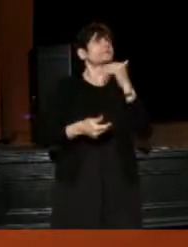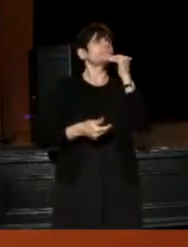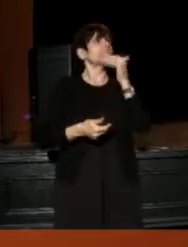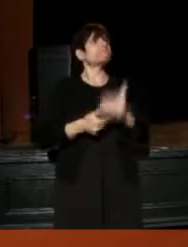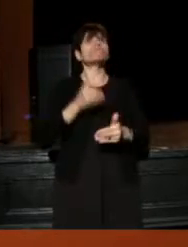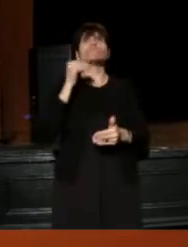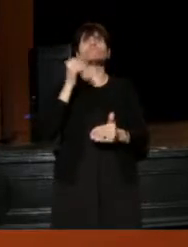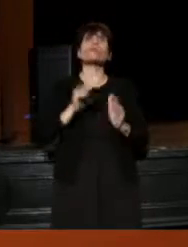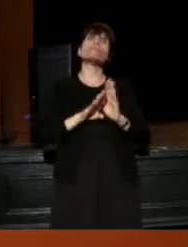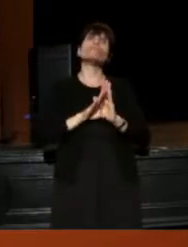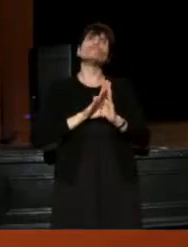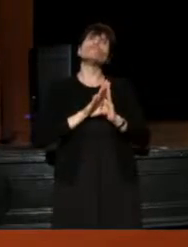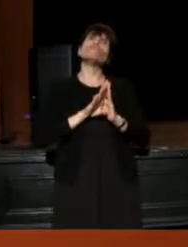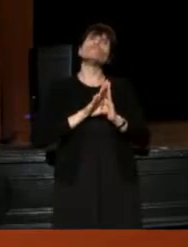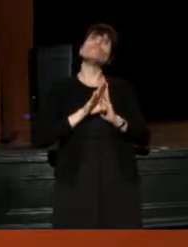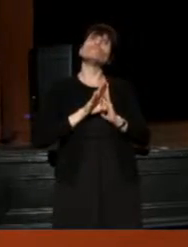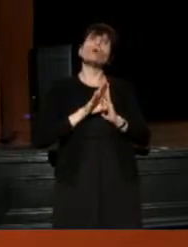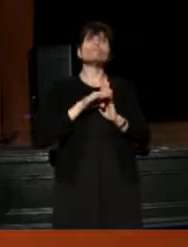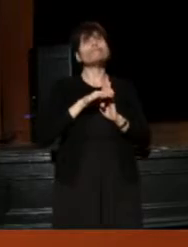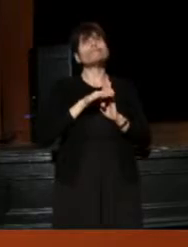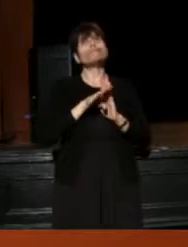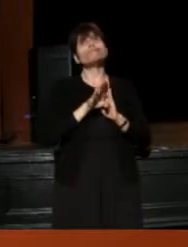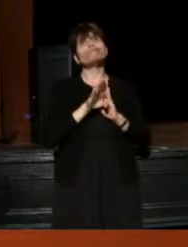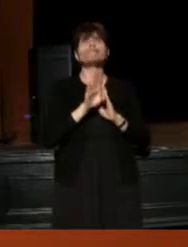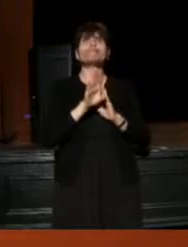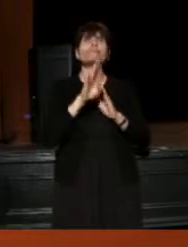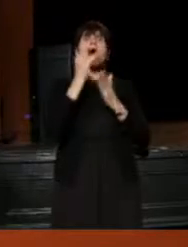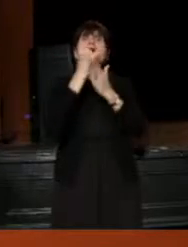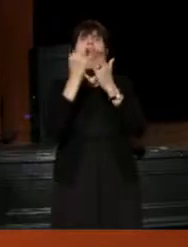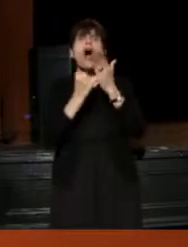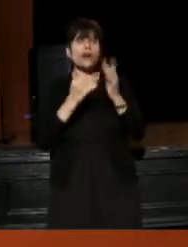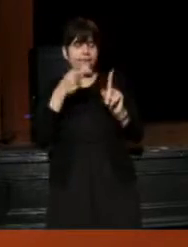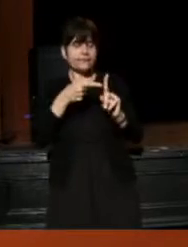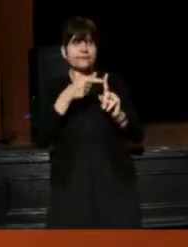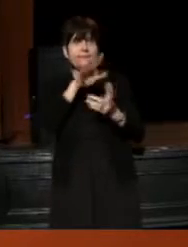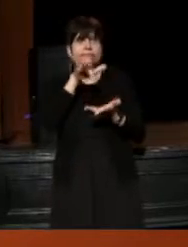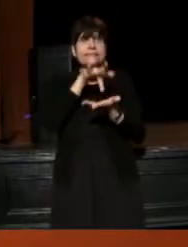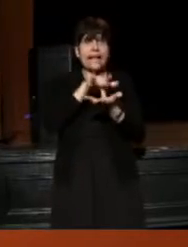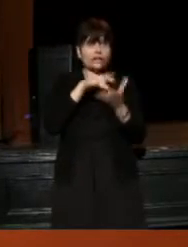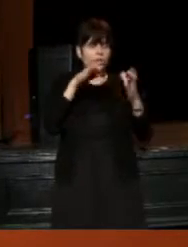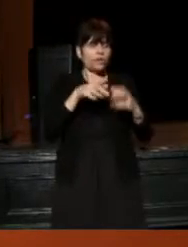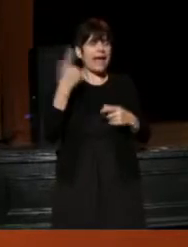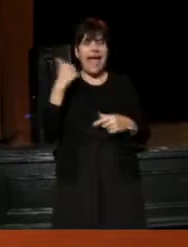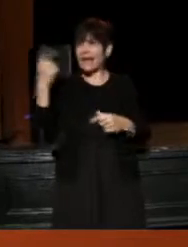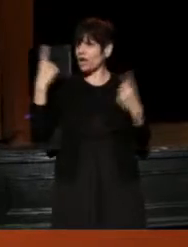where the artist is the center of every question that is brought forward,